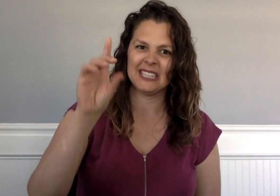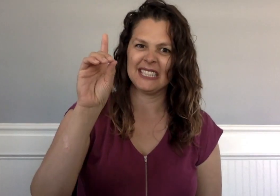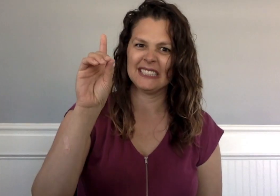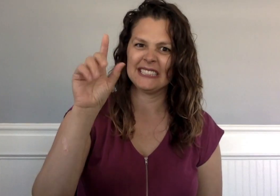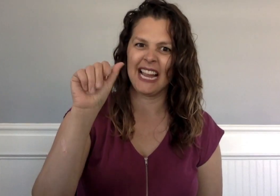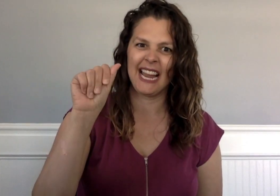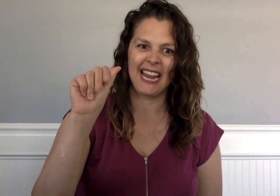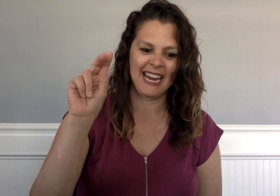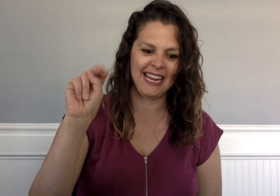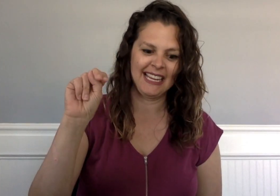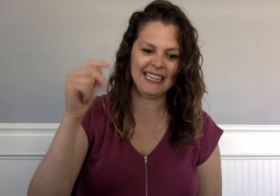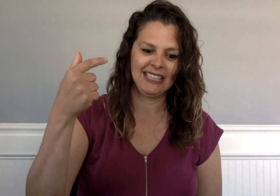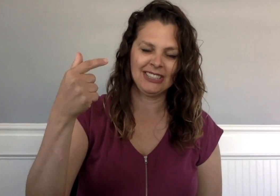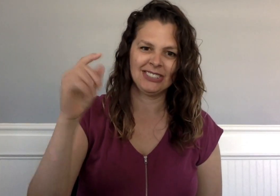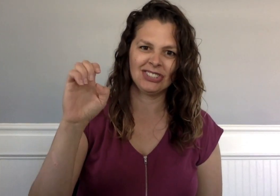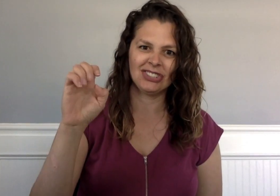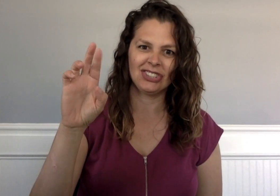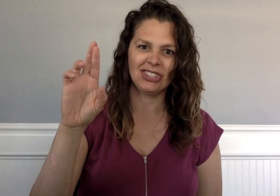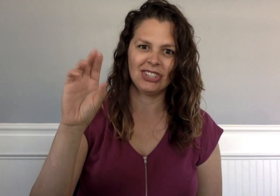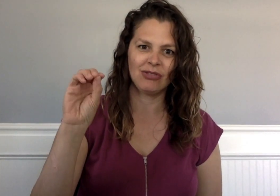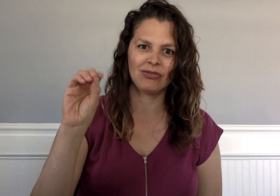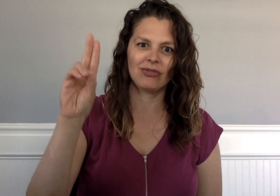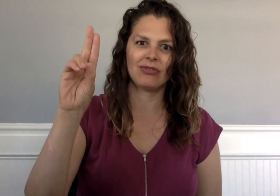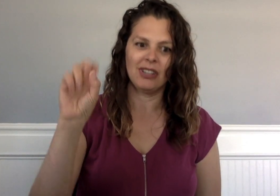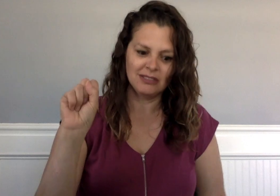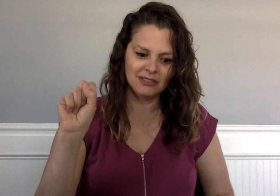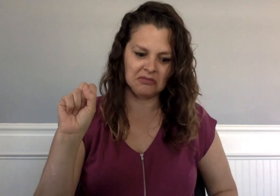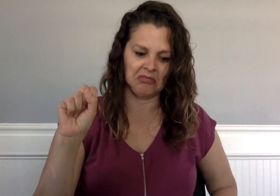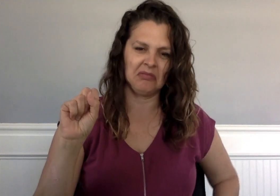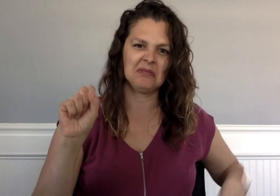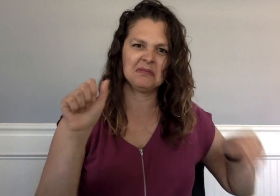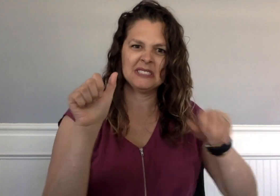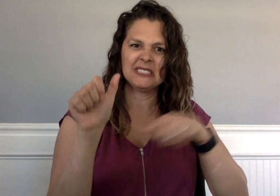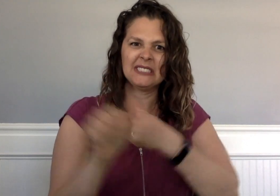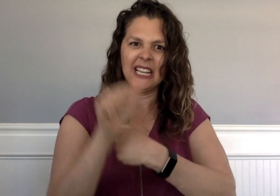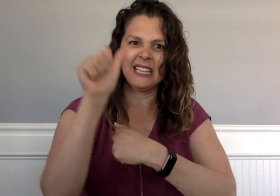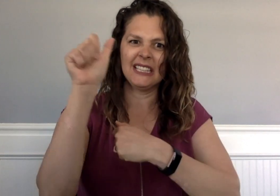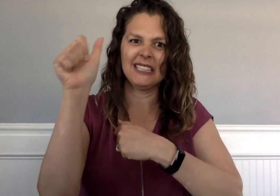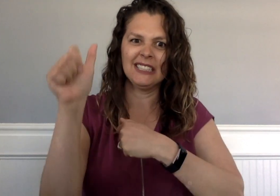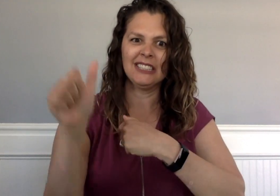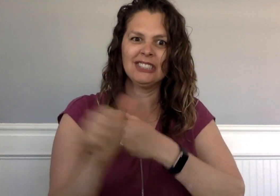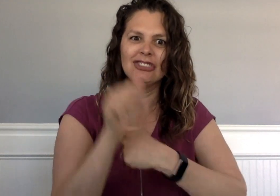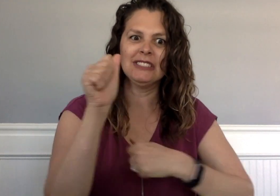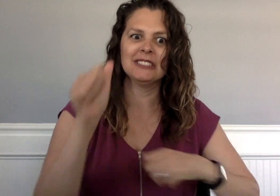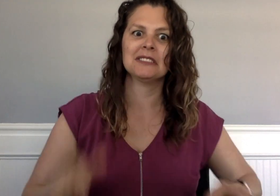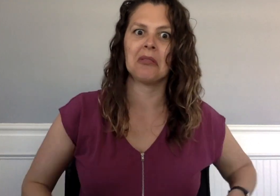D-A-N-G-E-R-O-U-S Dangerous.